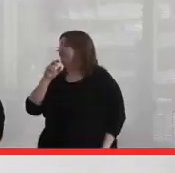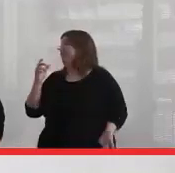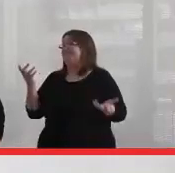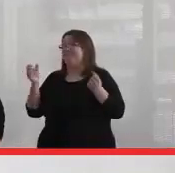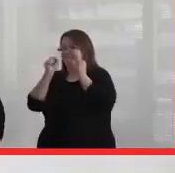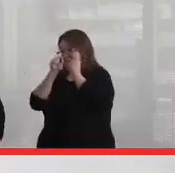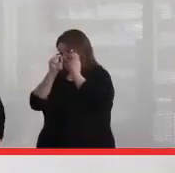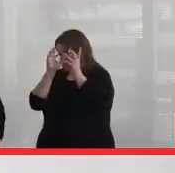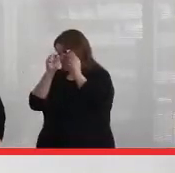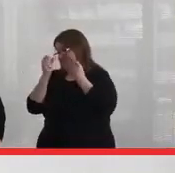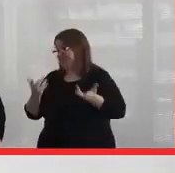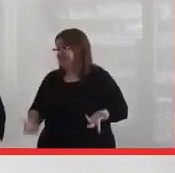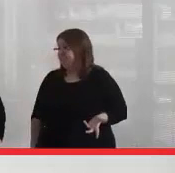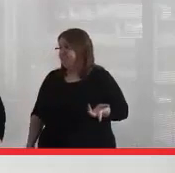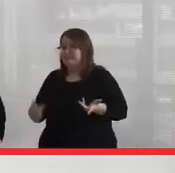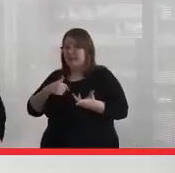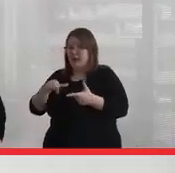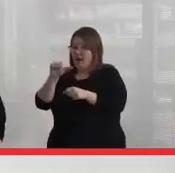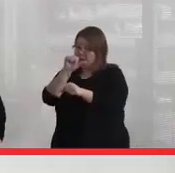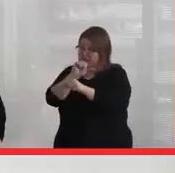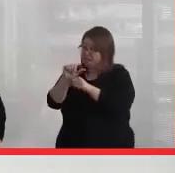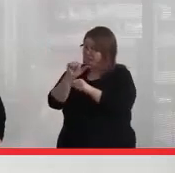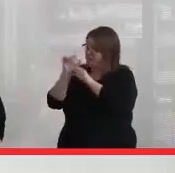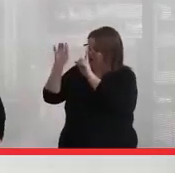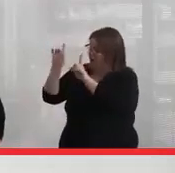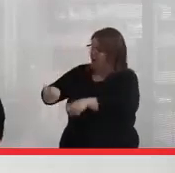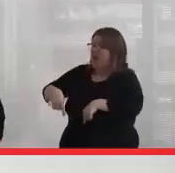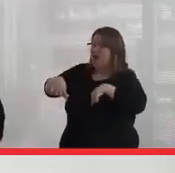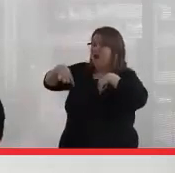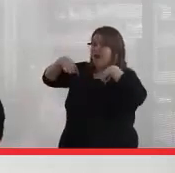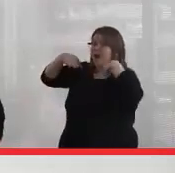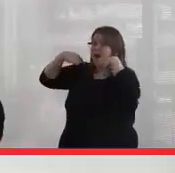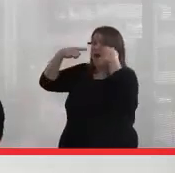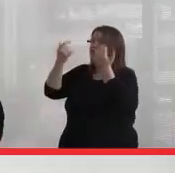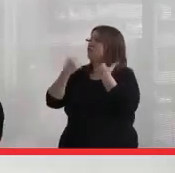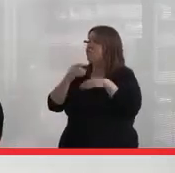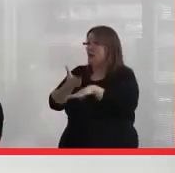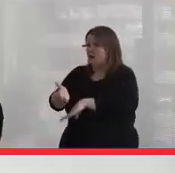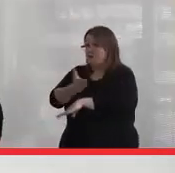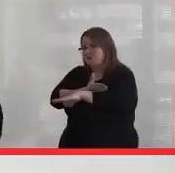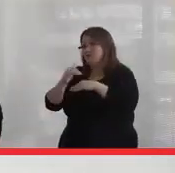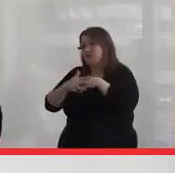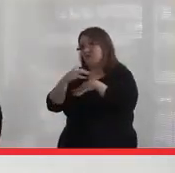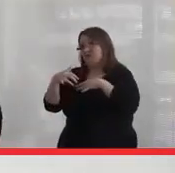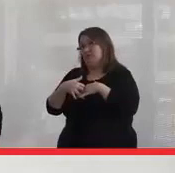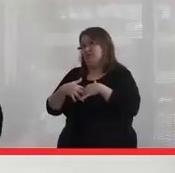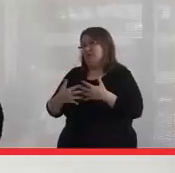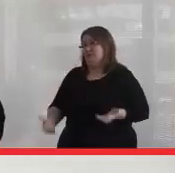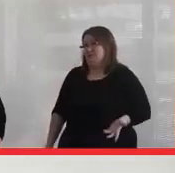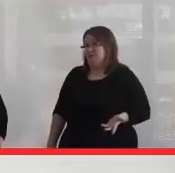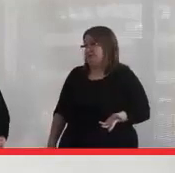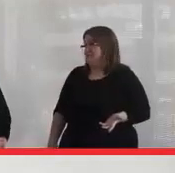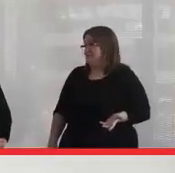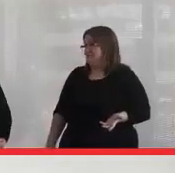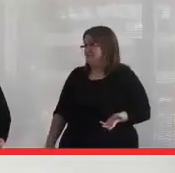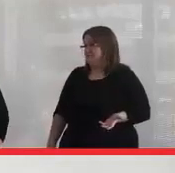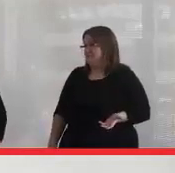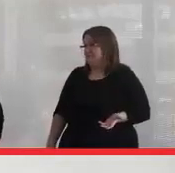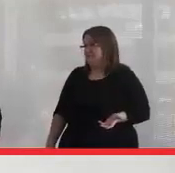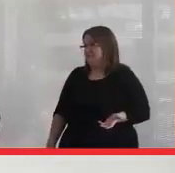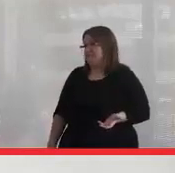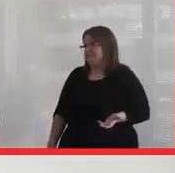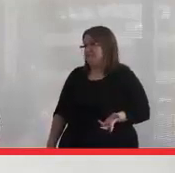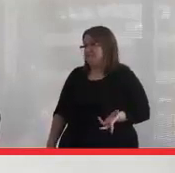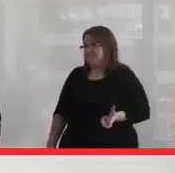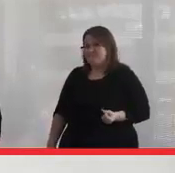I have worked my whole life to try and make things better,